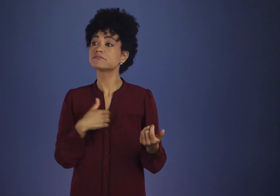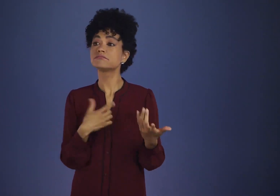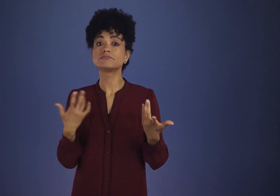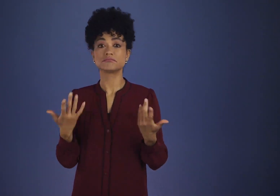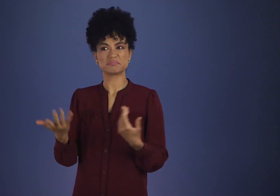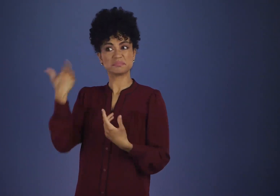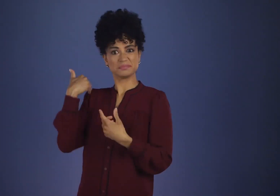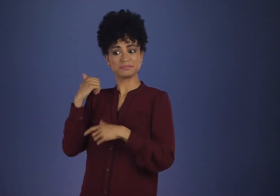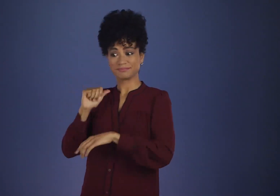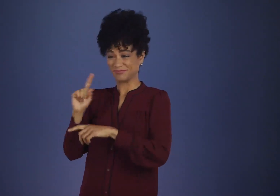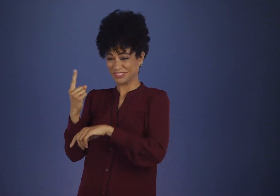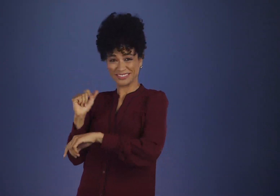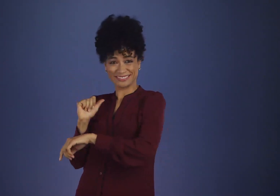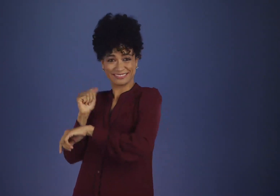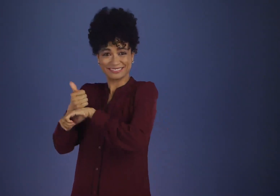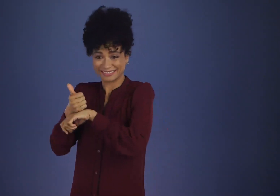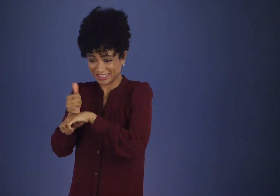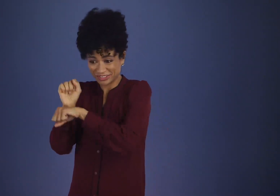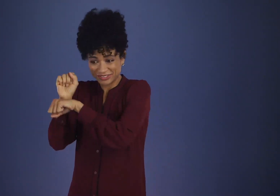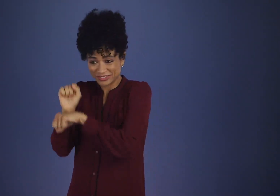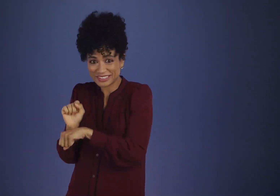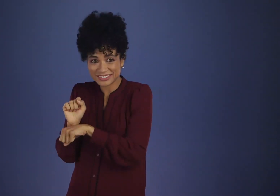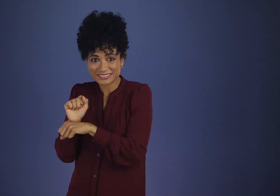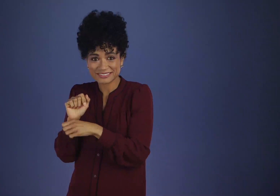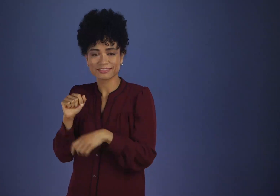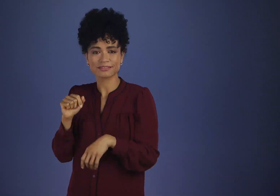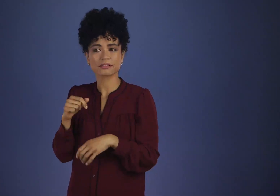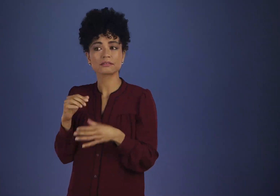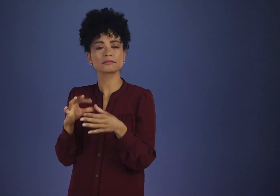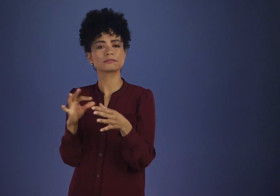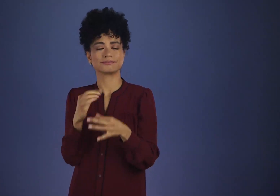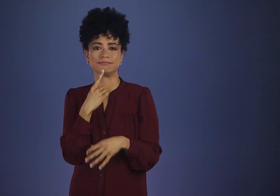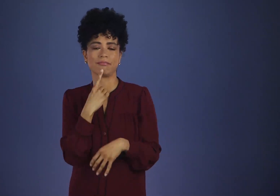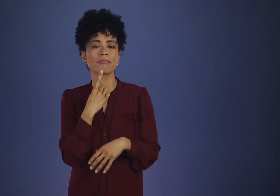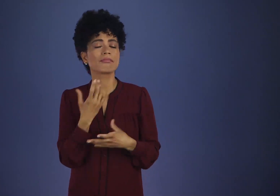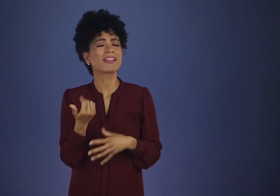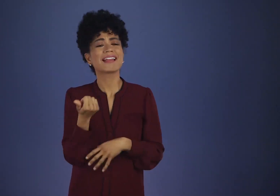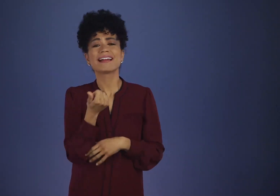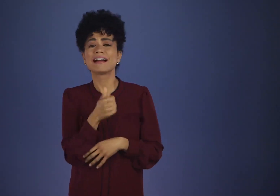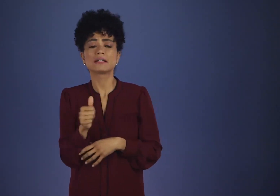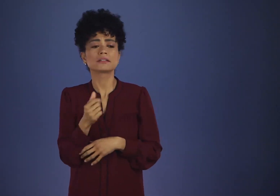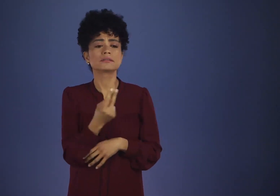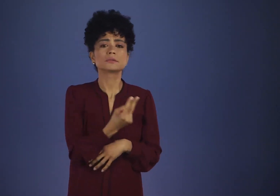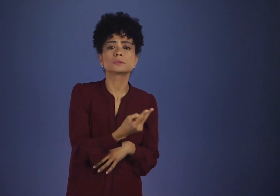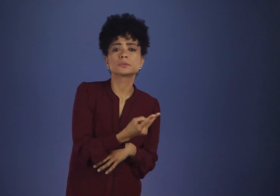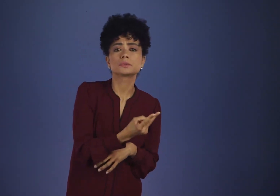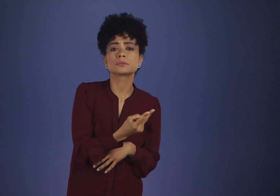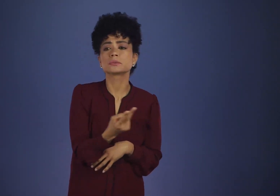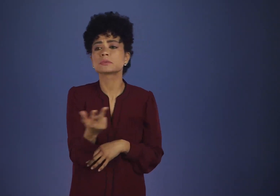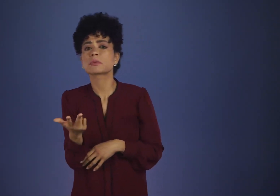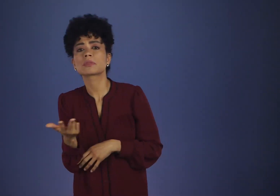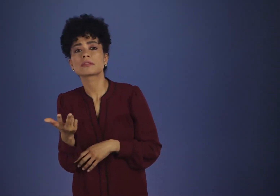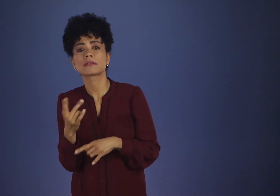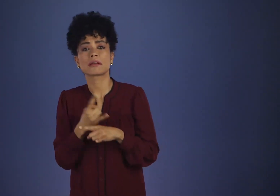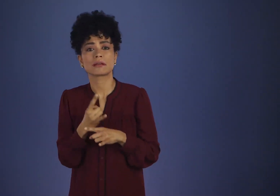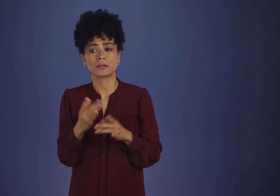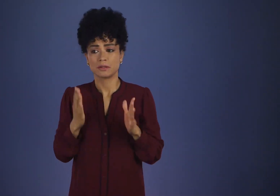So confident of this had we become that the original statement of A.A. tradition carried this significant sentence: